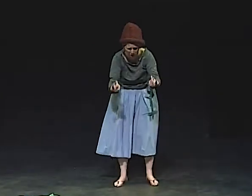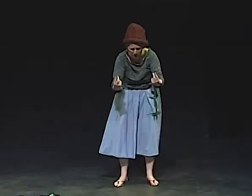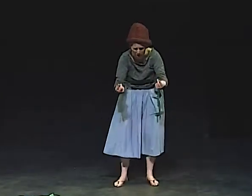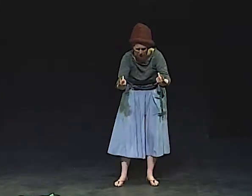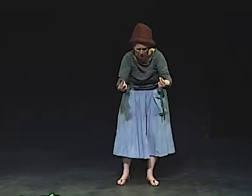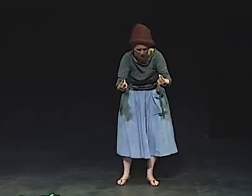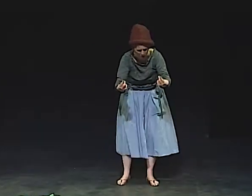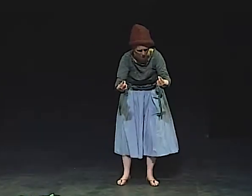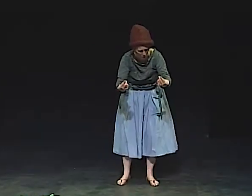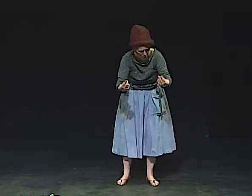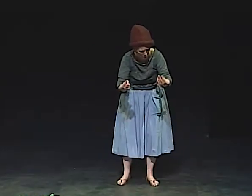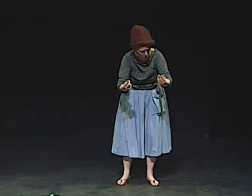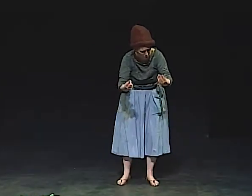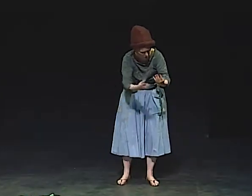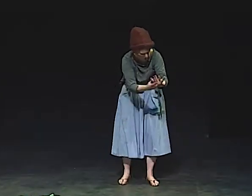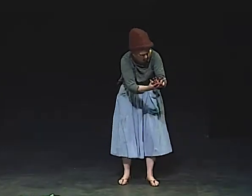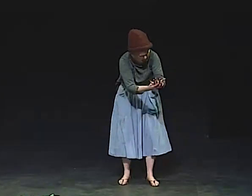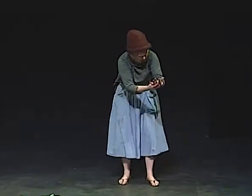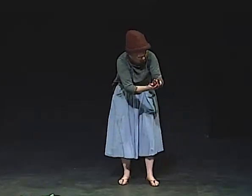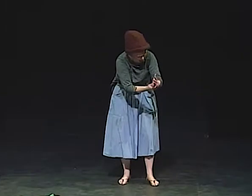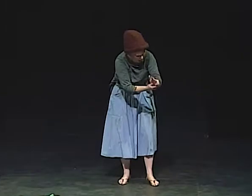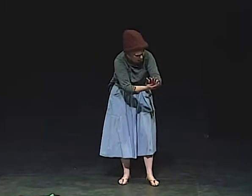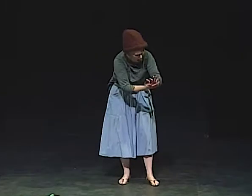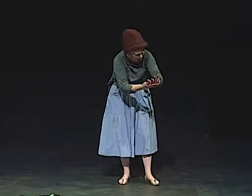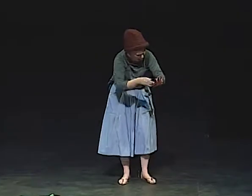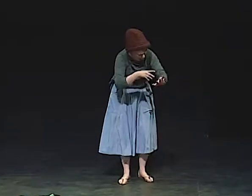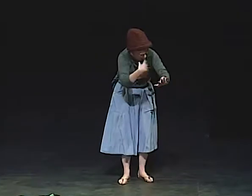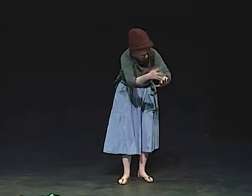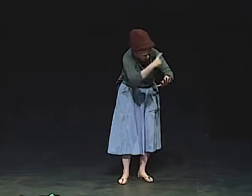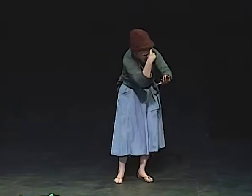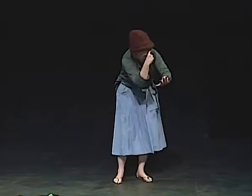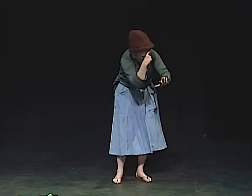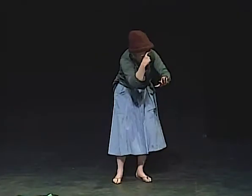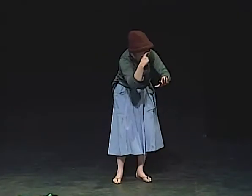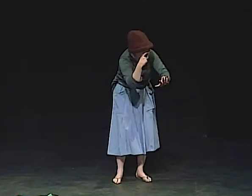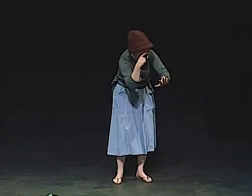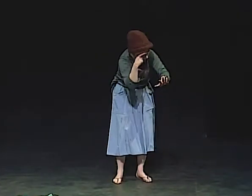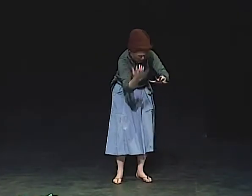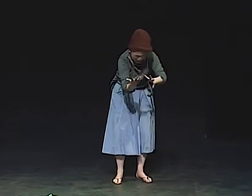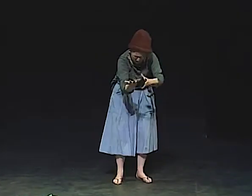NOW WE'D HAVE TO GIVE THEM AWAY, AND THEY WOULD BE GONE. I LOOKED AT MY HANDS,